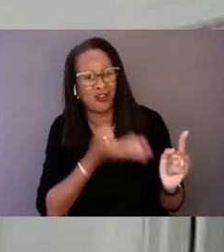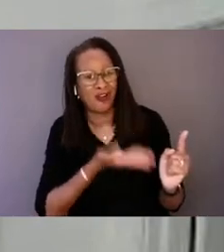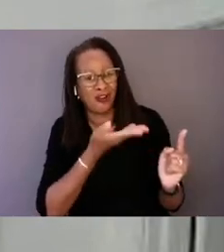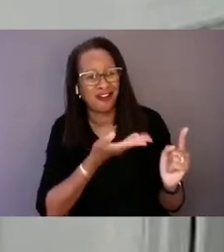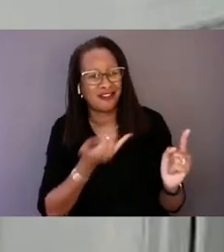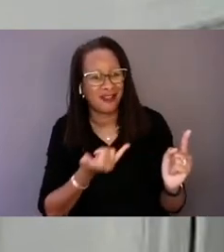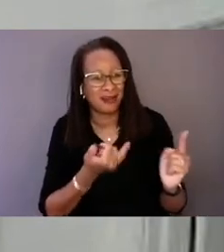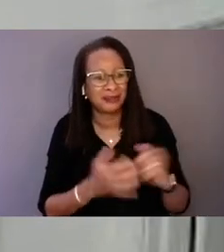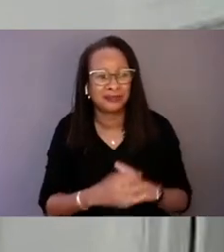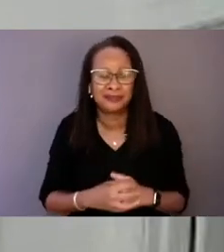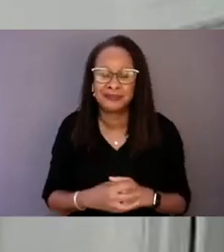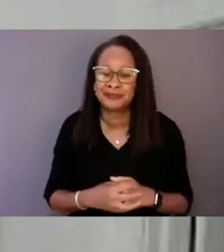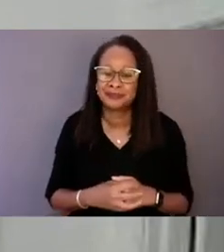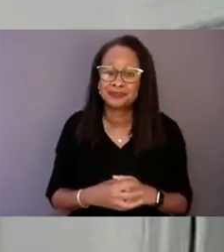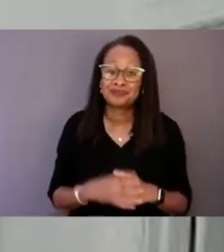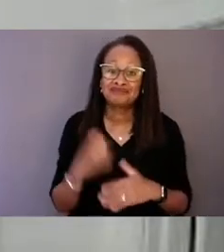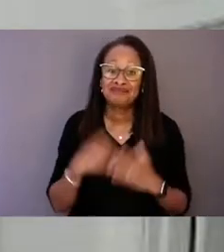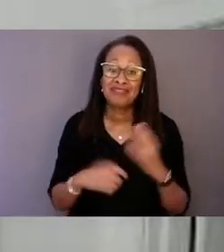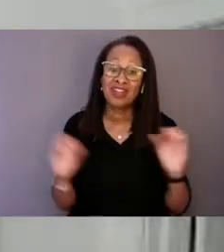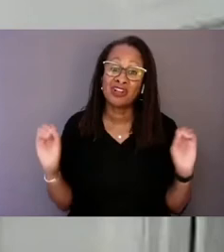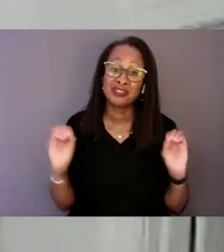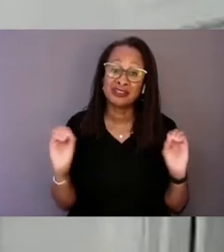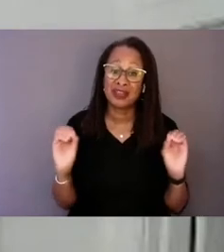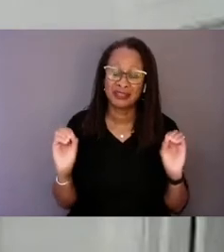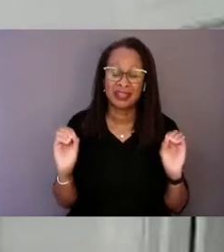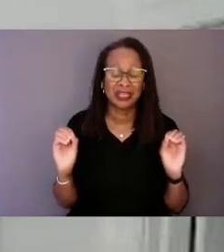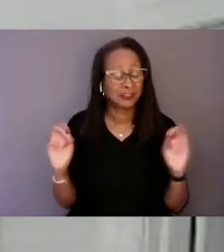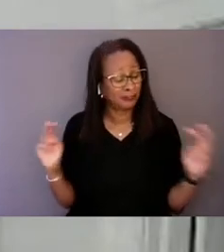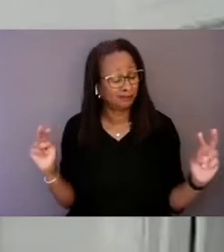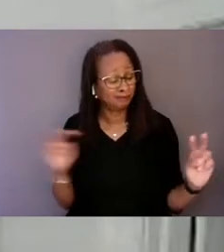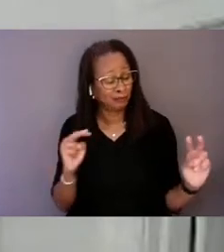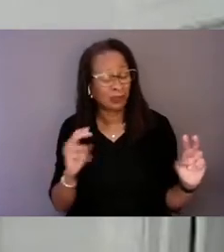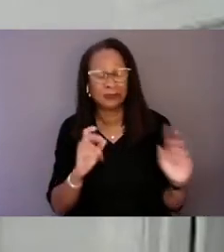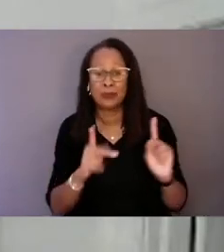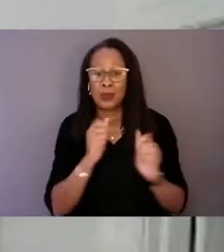and it costs nothing to treat people with respect